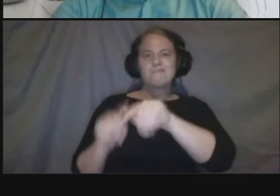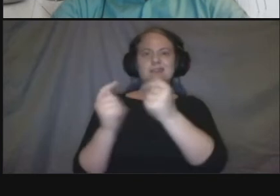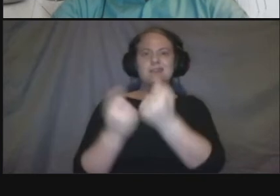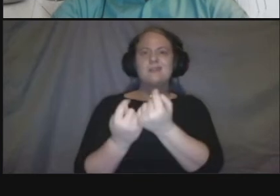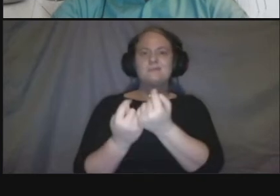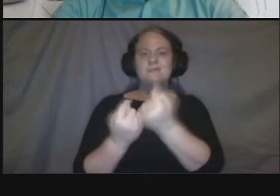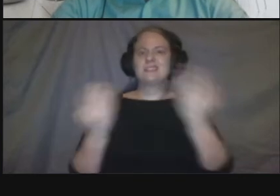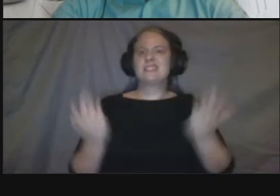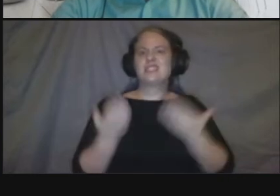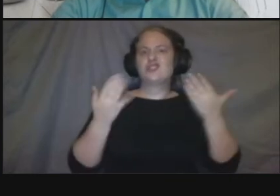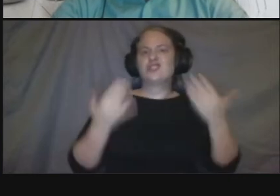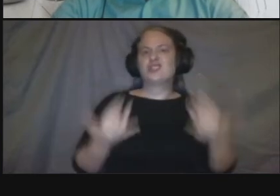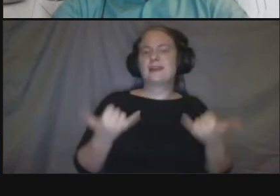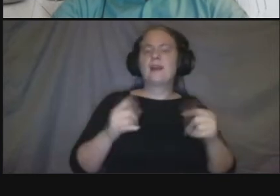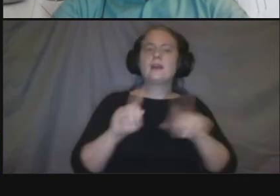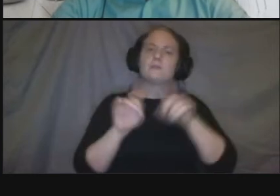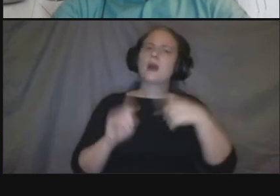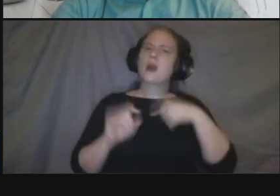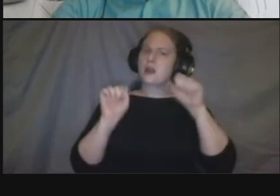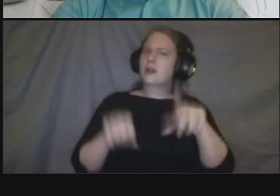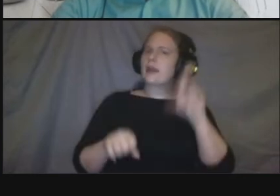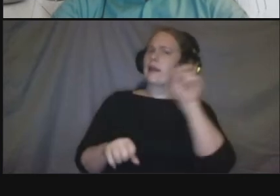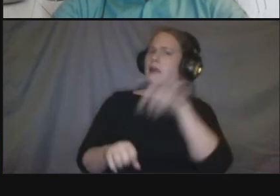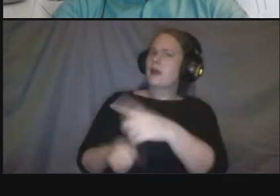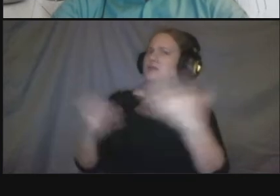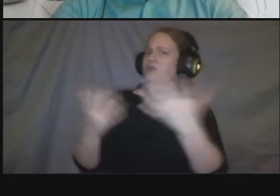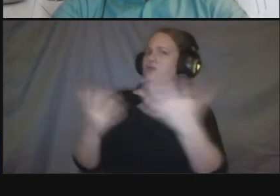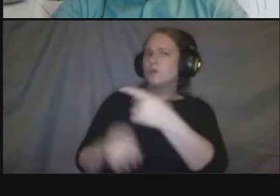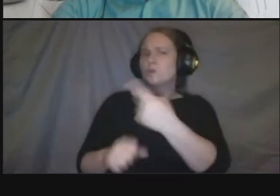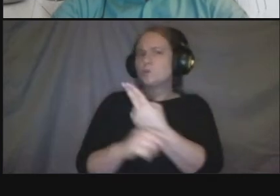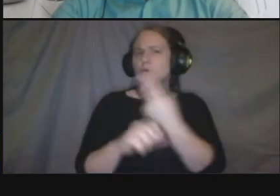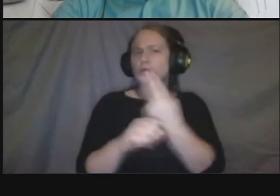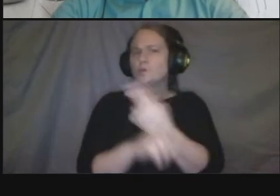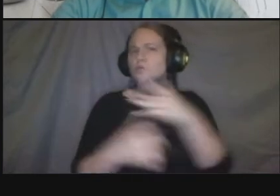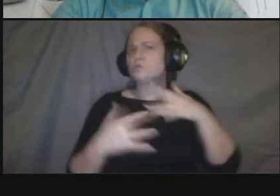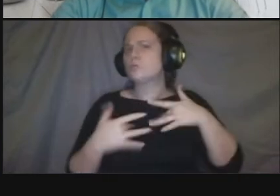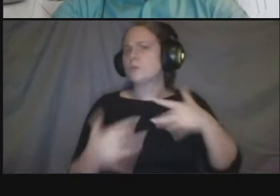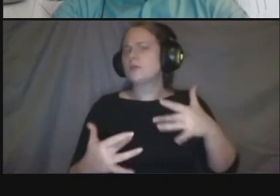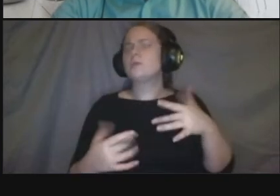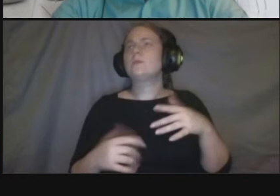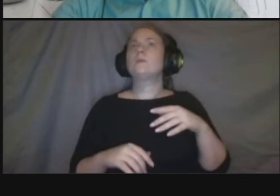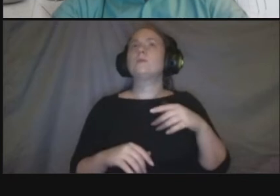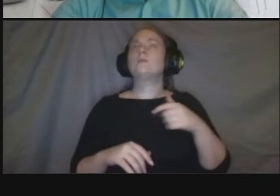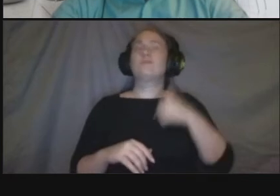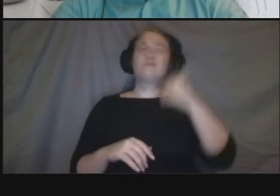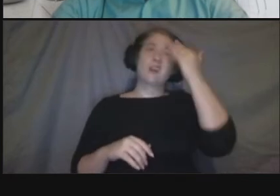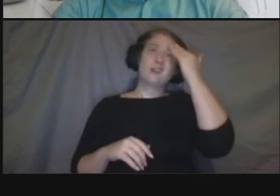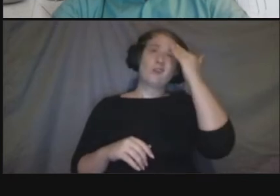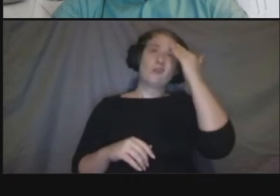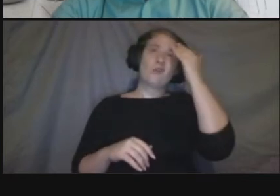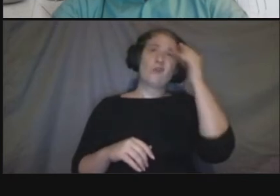what materials they've been using i know there are different types of light poles that are in our um